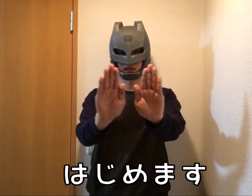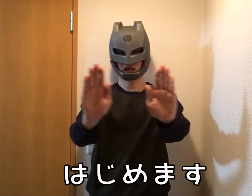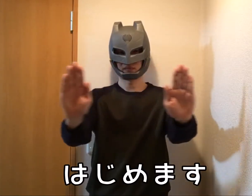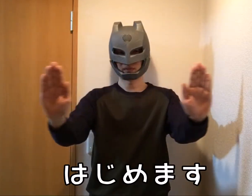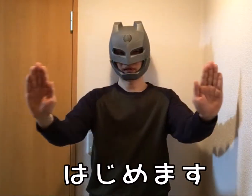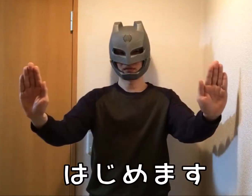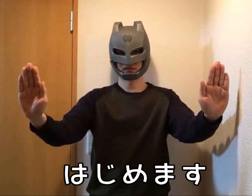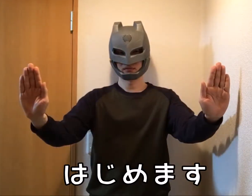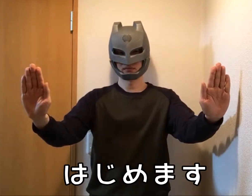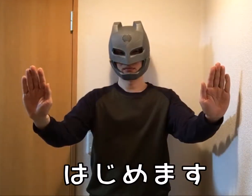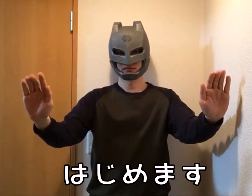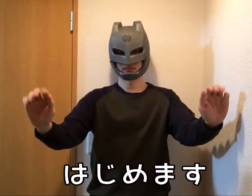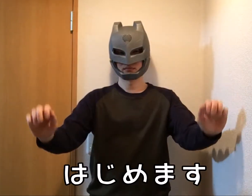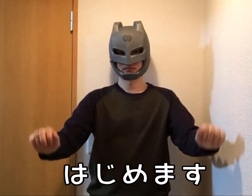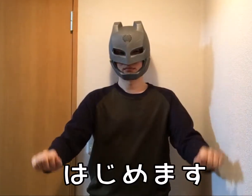Let's start